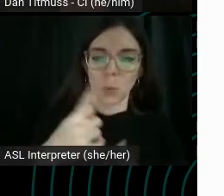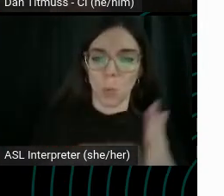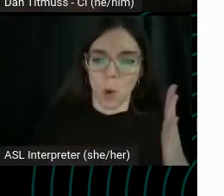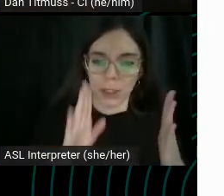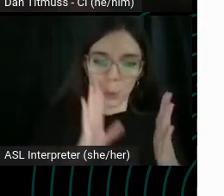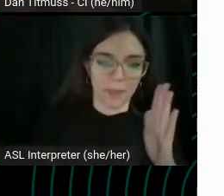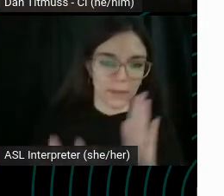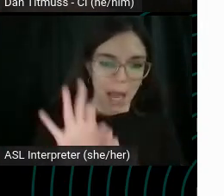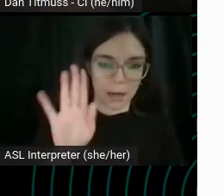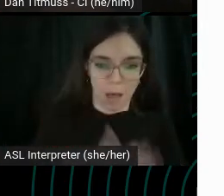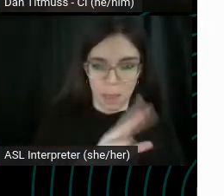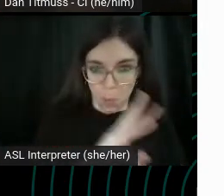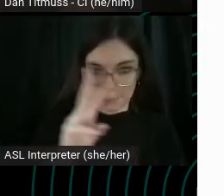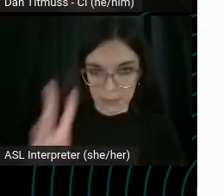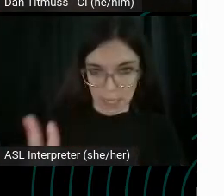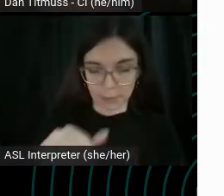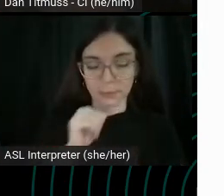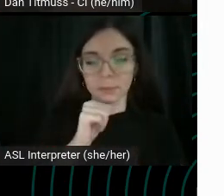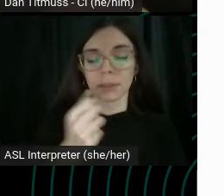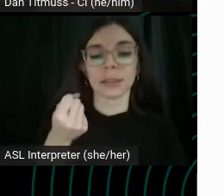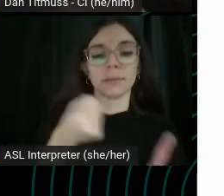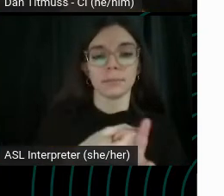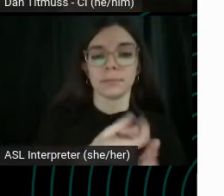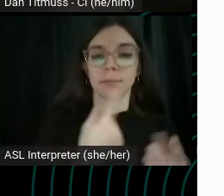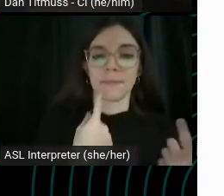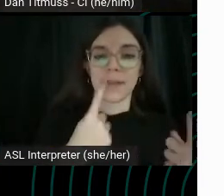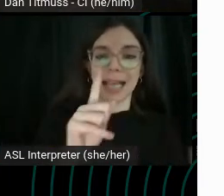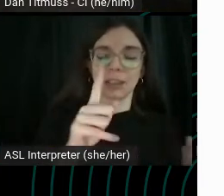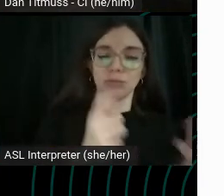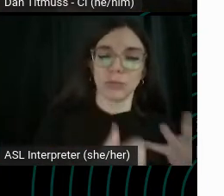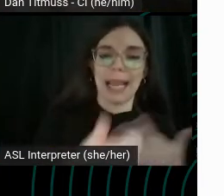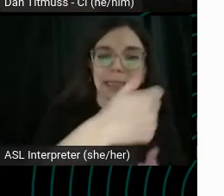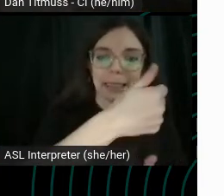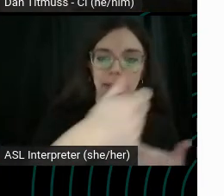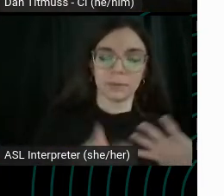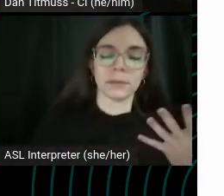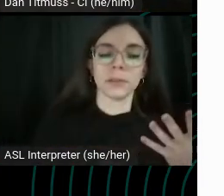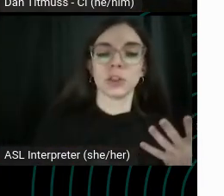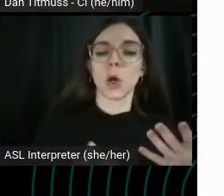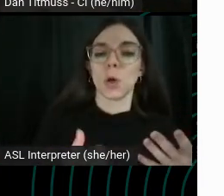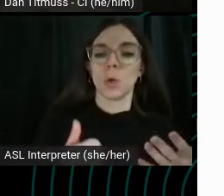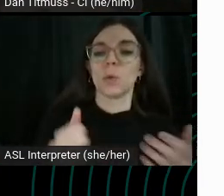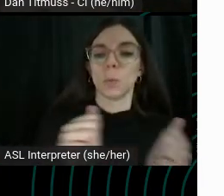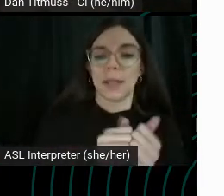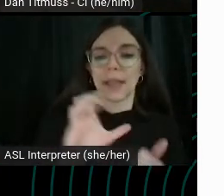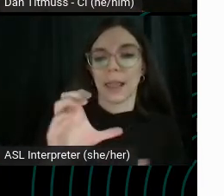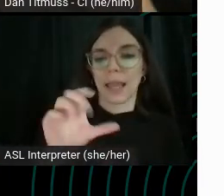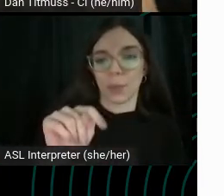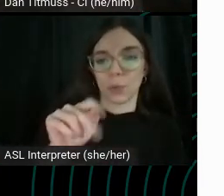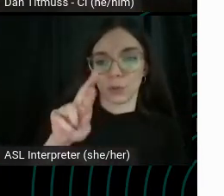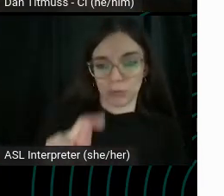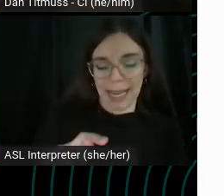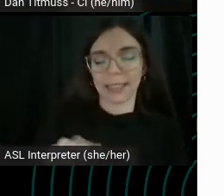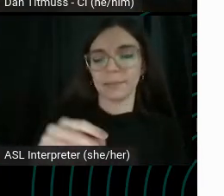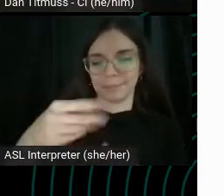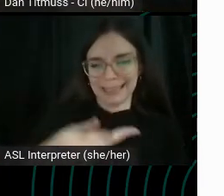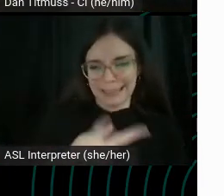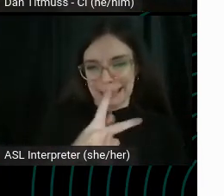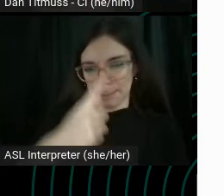And while it doesn't affect ranking. It does affect click to rate. So right with click-through rate in mind while still, you know, actually